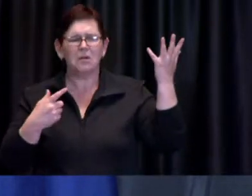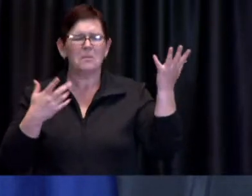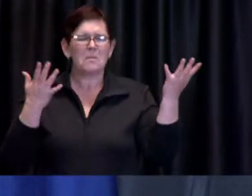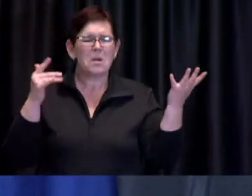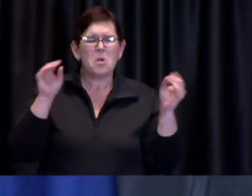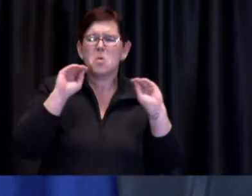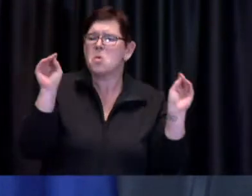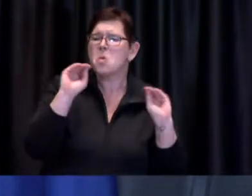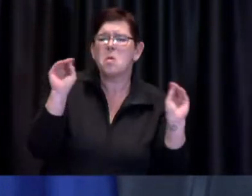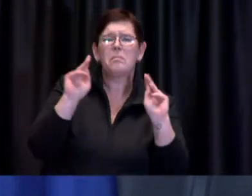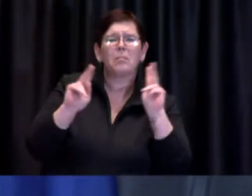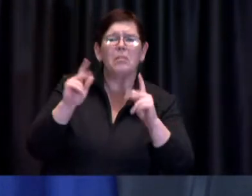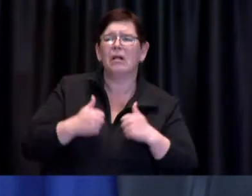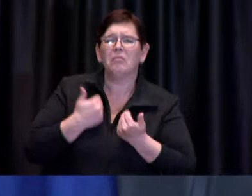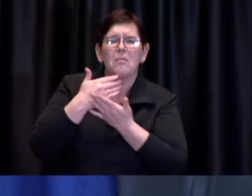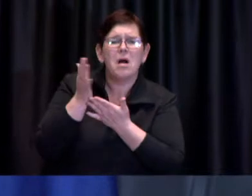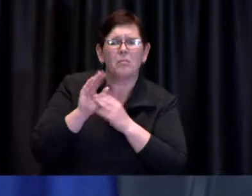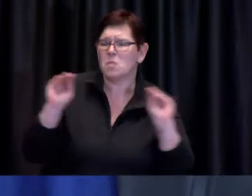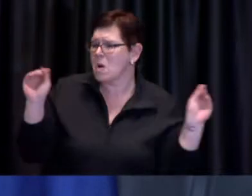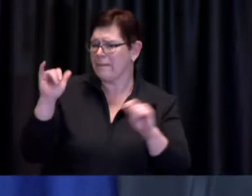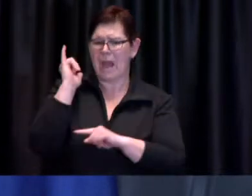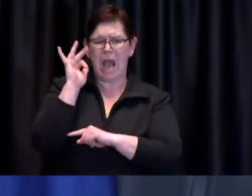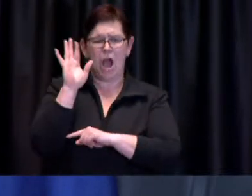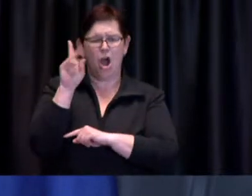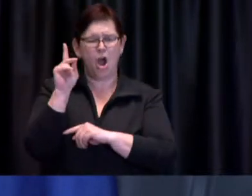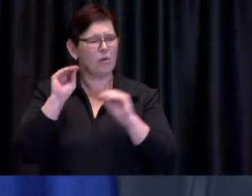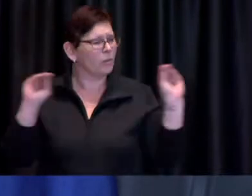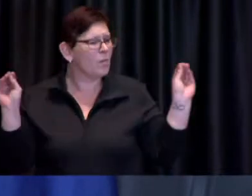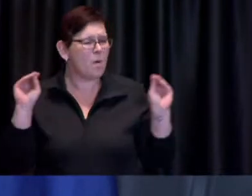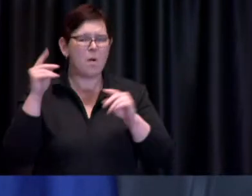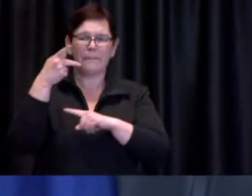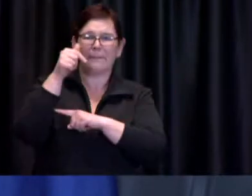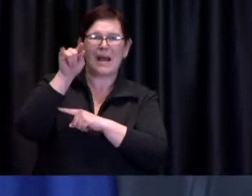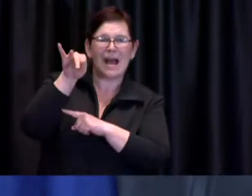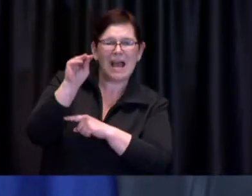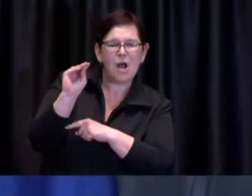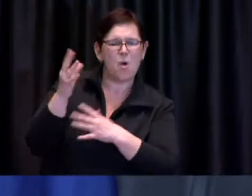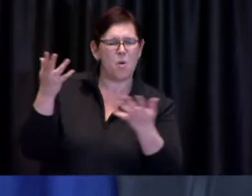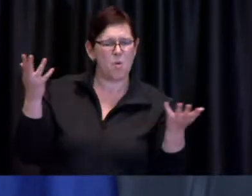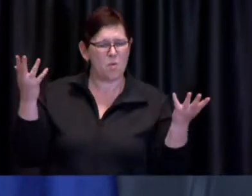uh they need to need a place to go so do you think it's something that should start that soon by May?